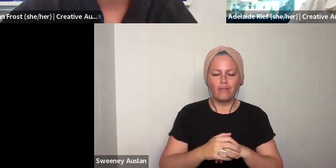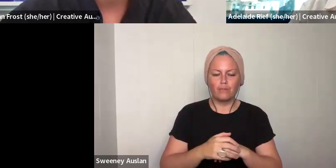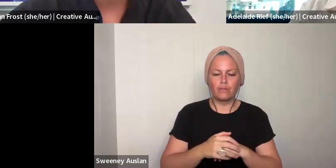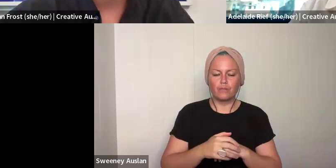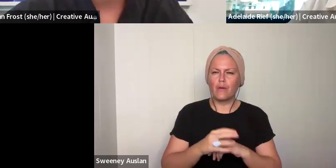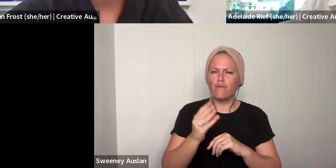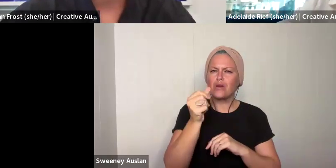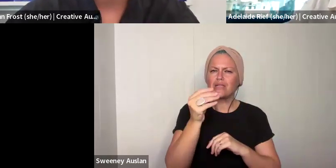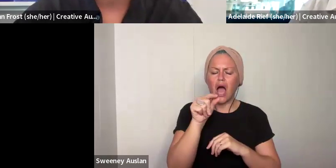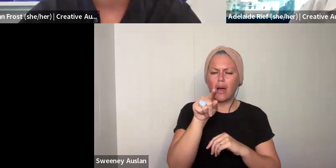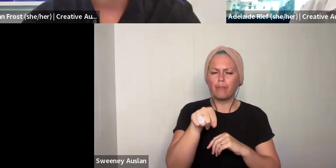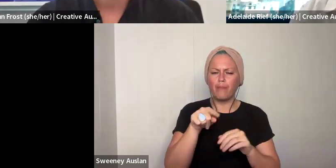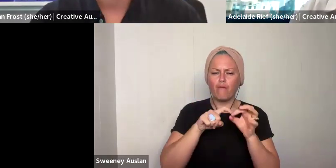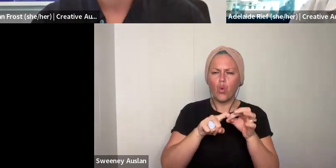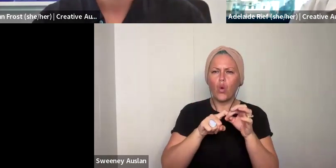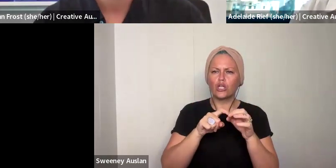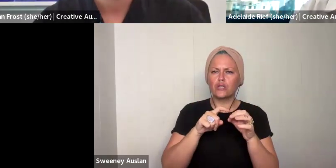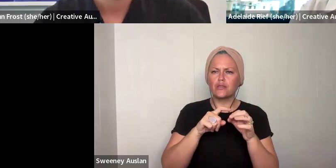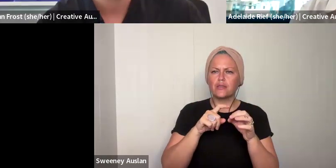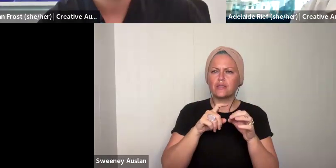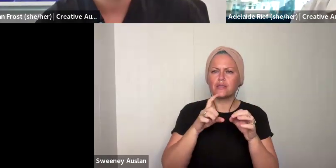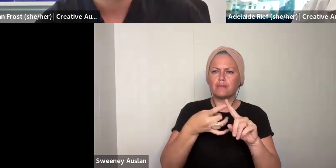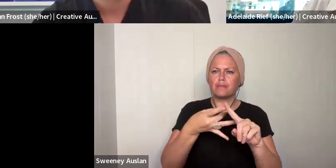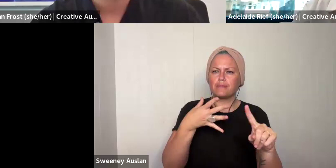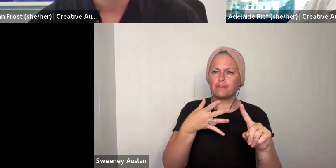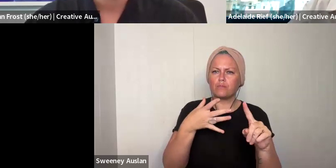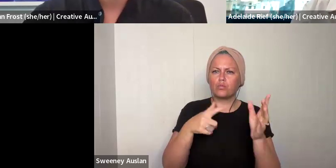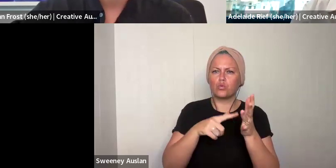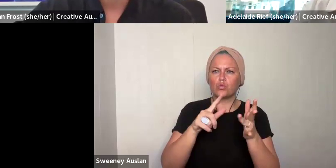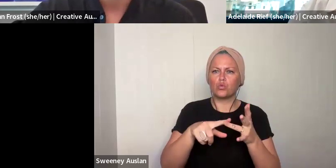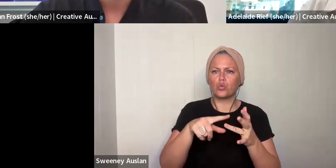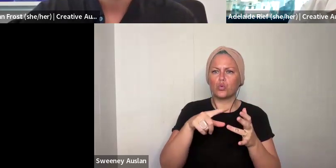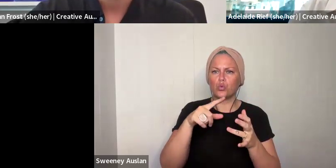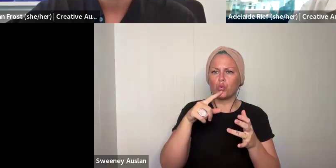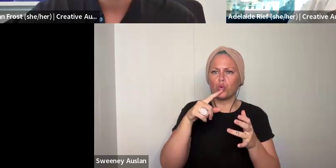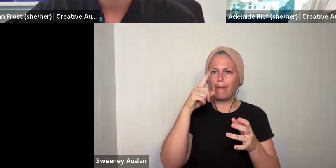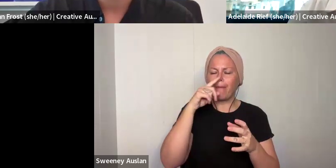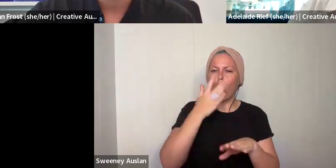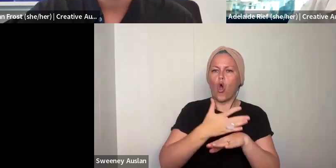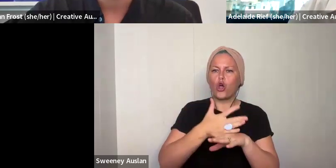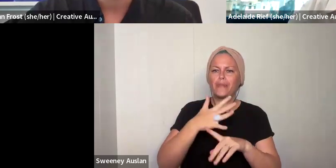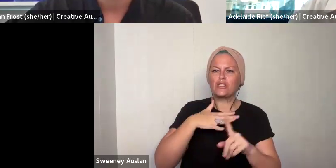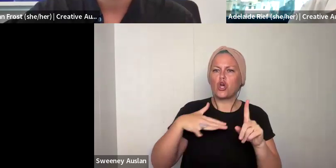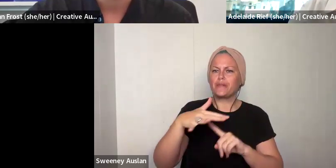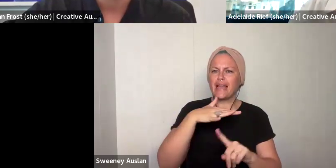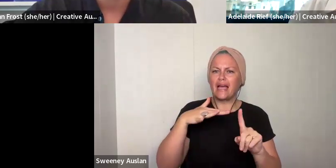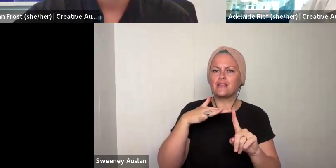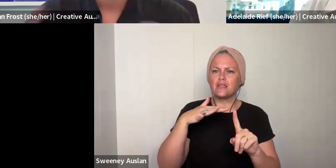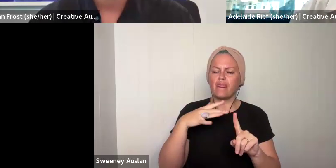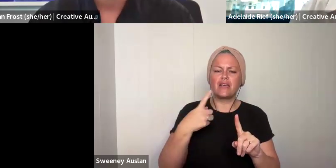for your questions, they have been fantastic so far. With some of the questions pertaining to what specifically people's